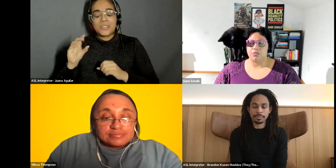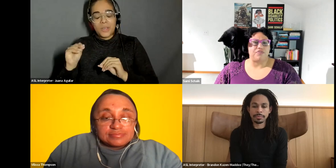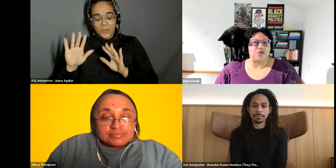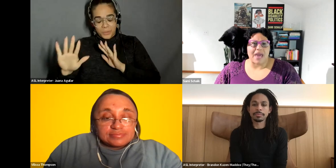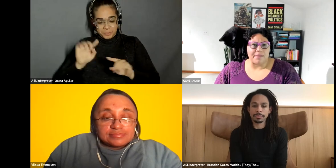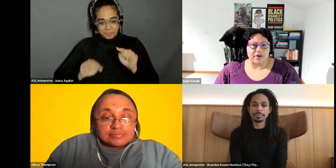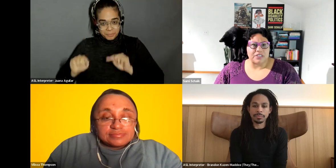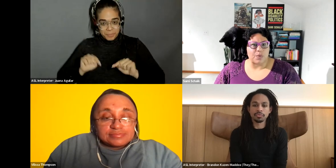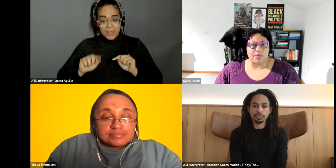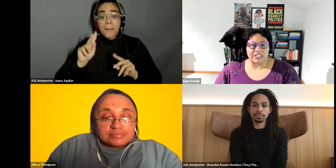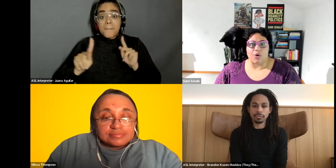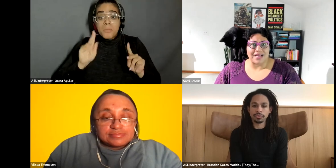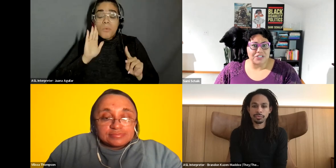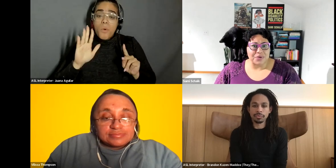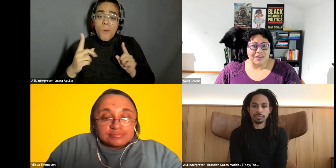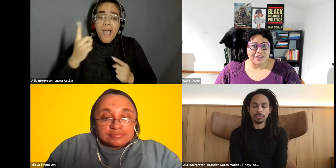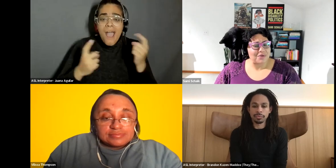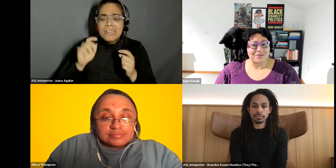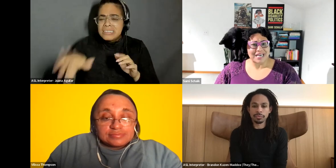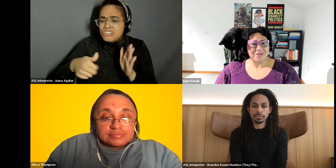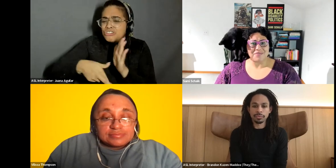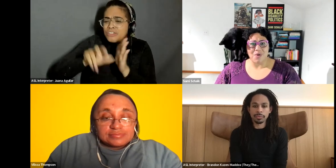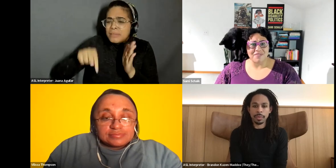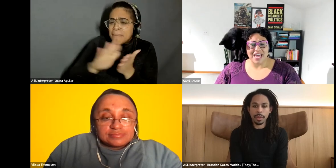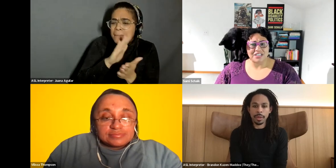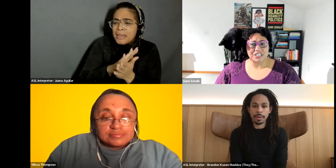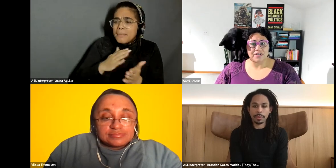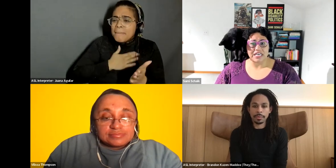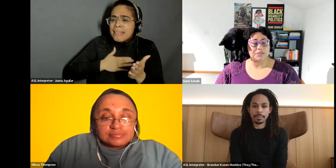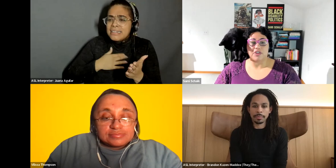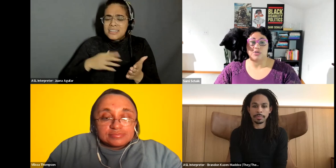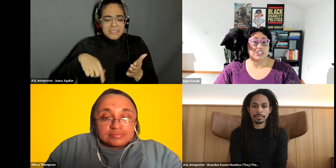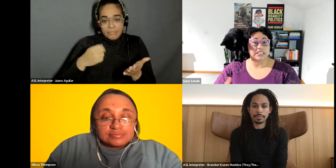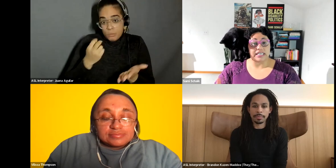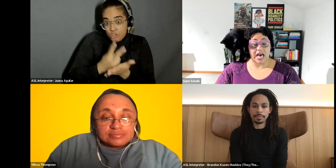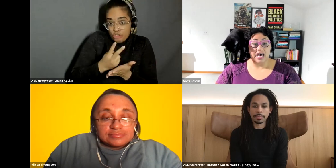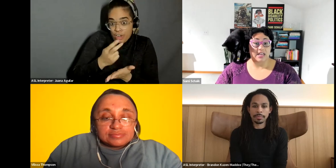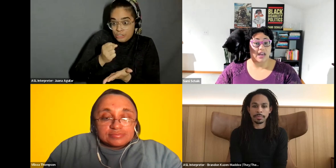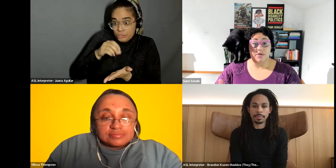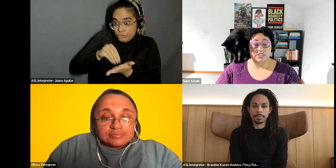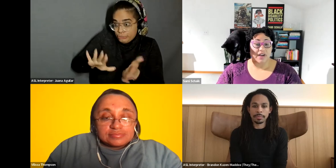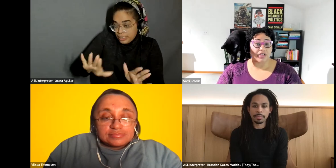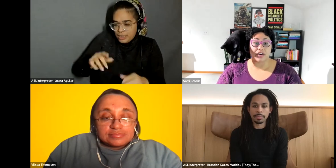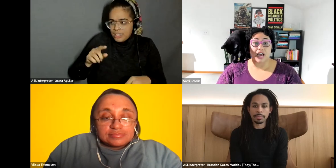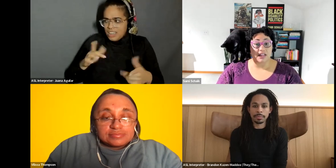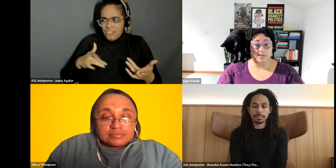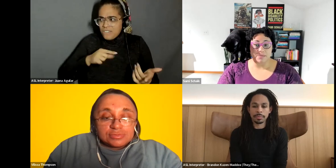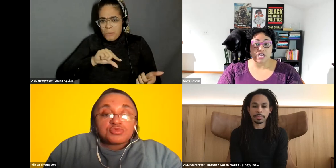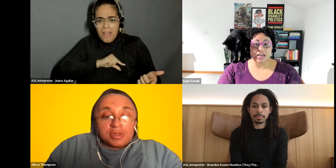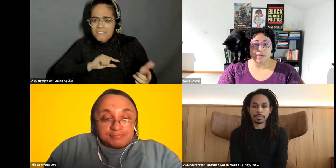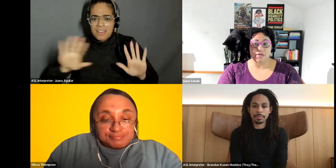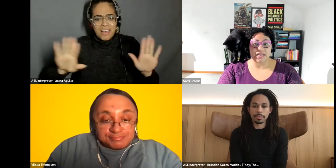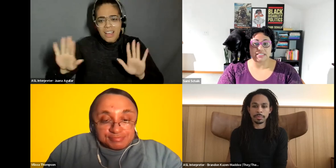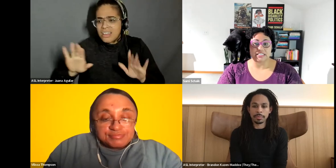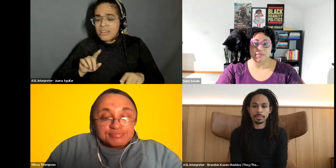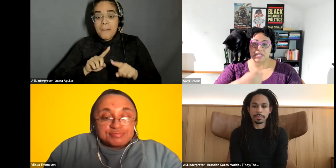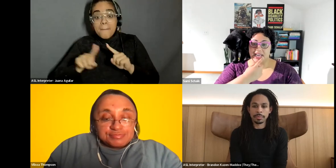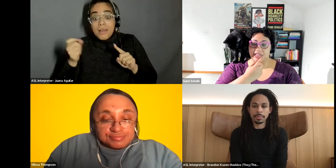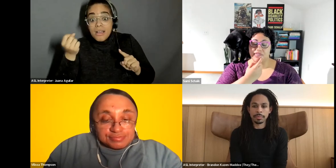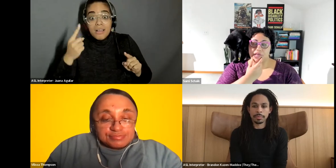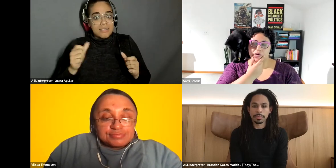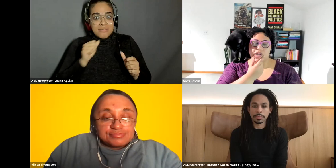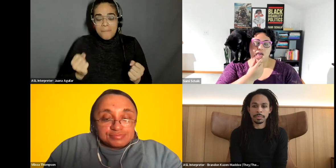Sami Schalk: review papers when I was a grad student, you know I was like I don't have the qualifications for this, but there was just not a lot of folks of color, and not a lot of people talking about race and disability in the field.